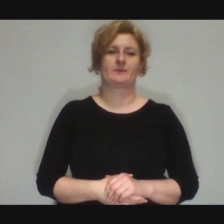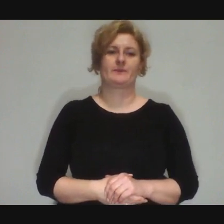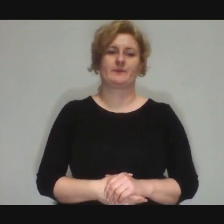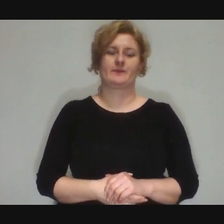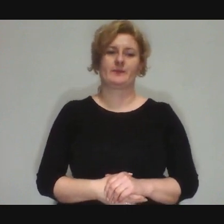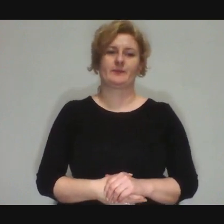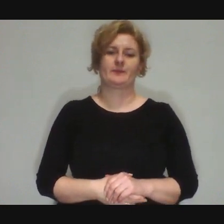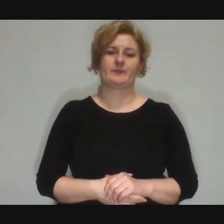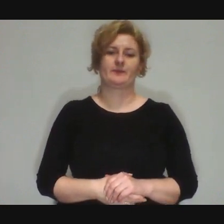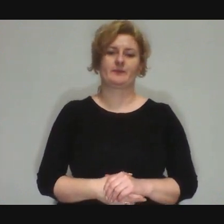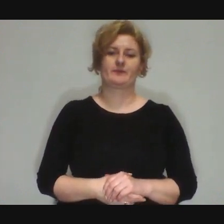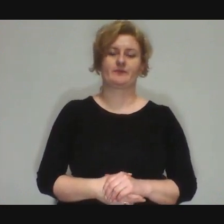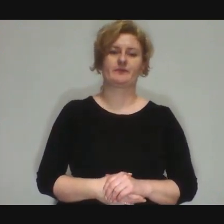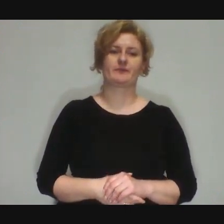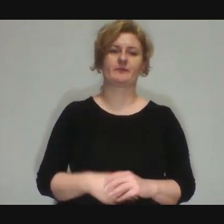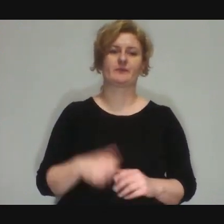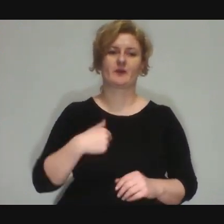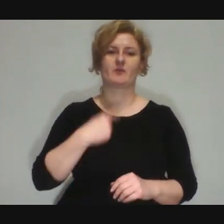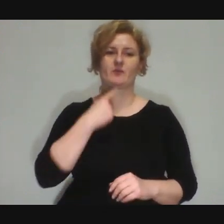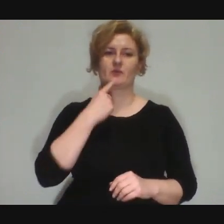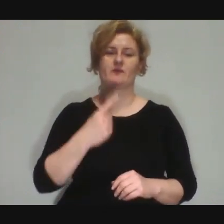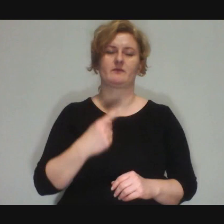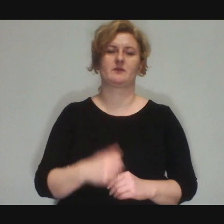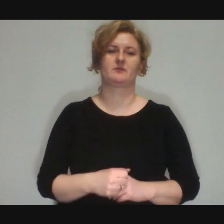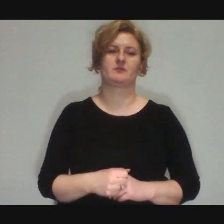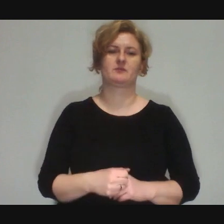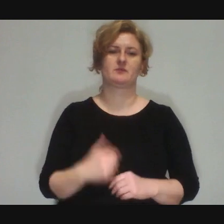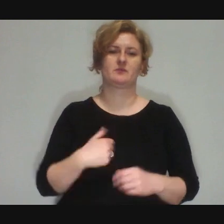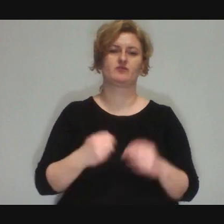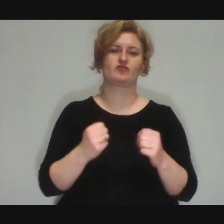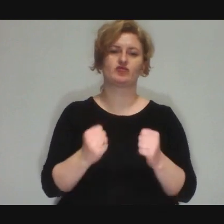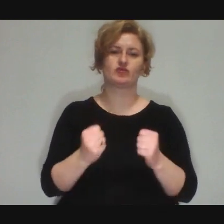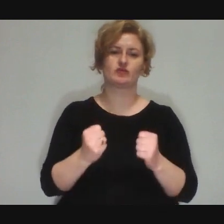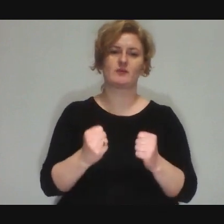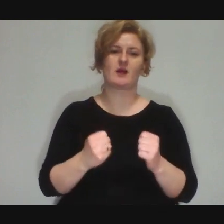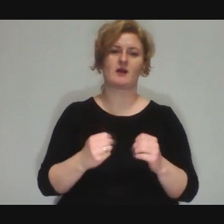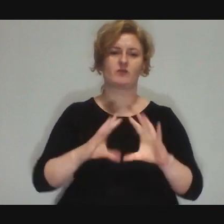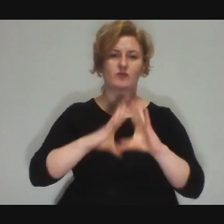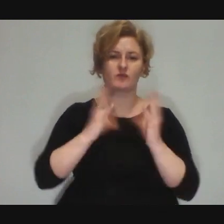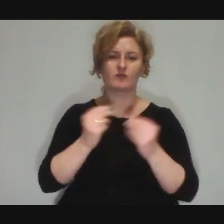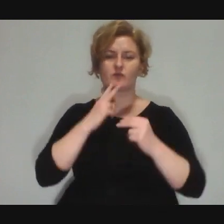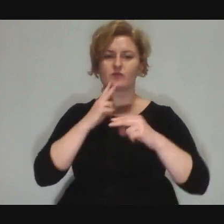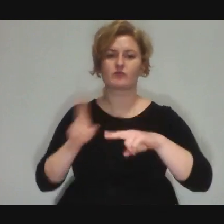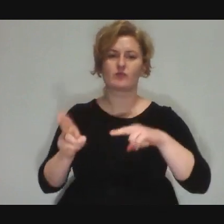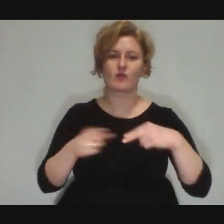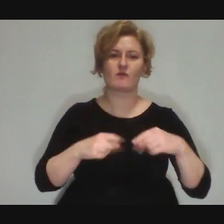I would say that I'm just keeping my fingers crossed for it to come back to normal,